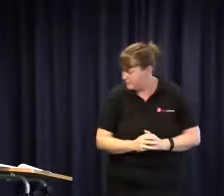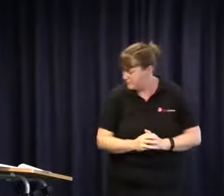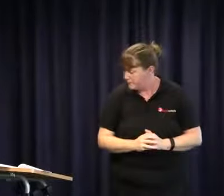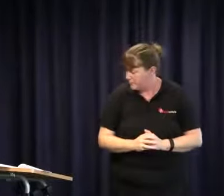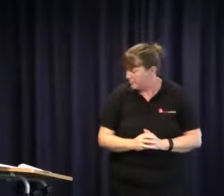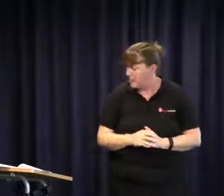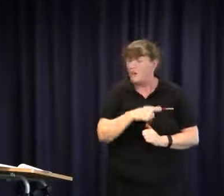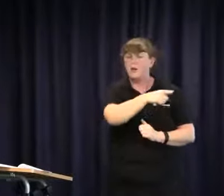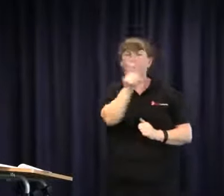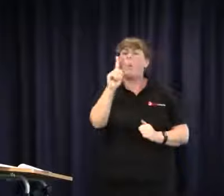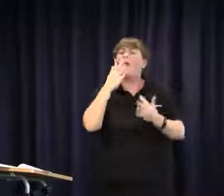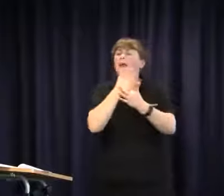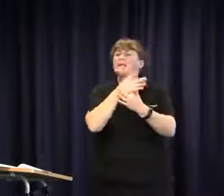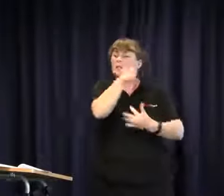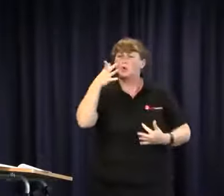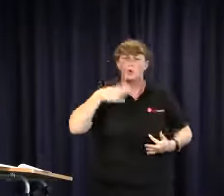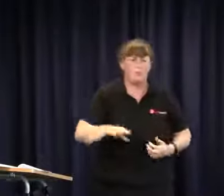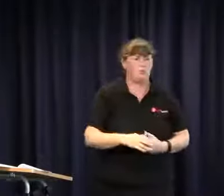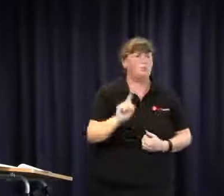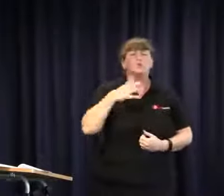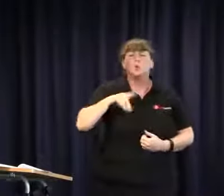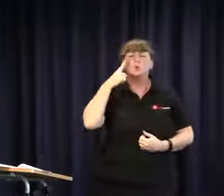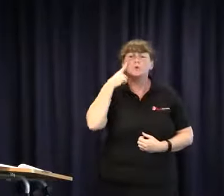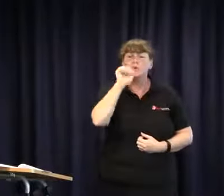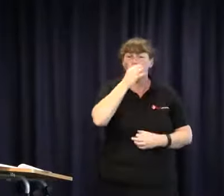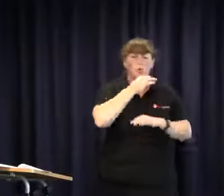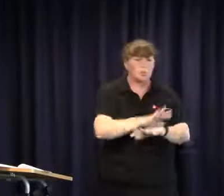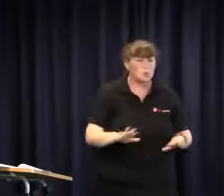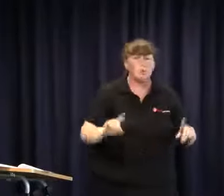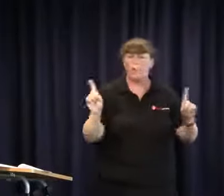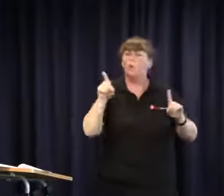for a simple outcome that is clear that everybody understands. What access do you want? What